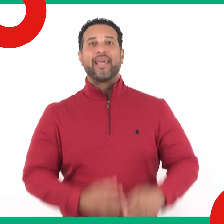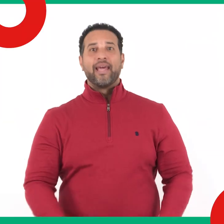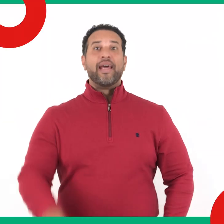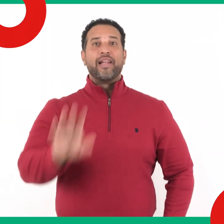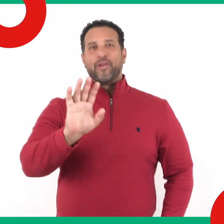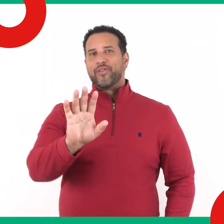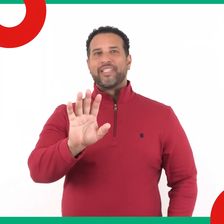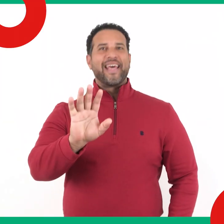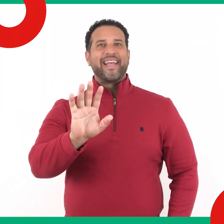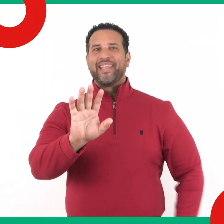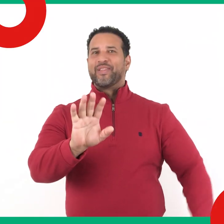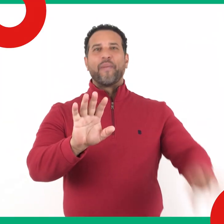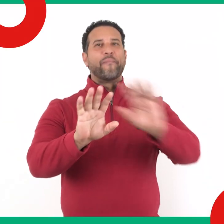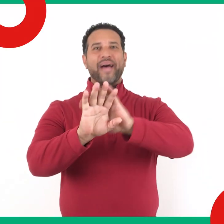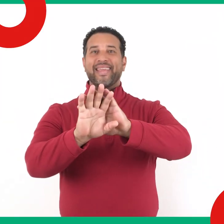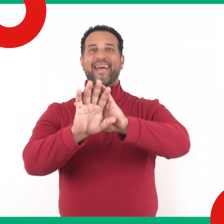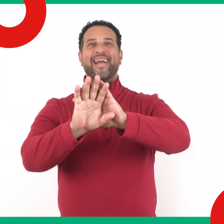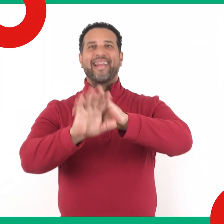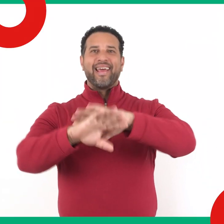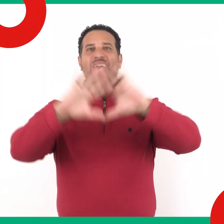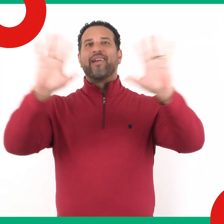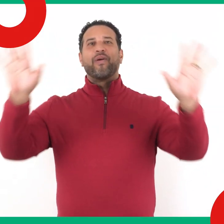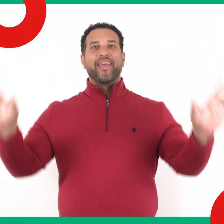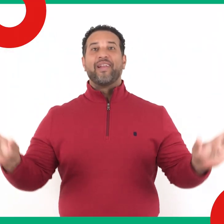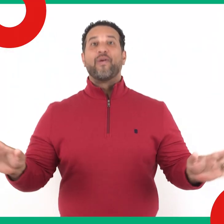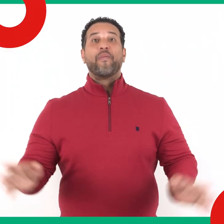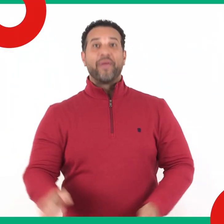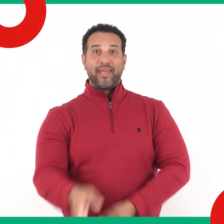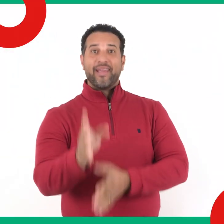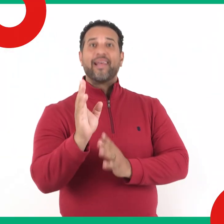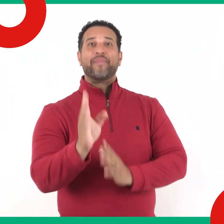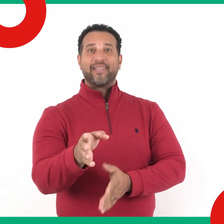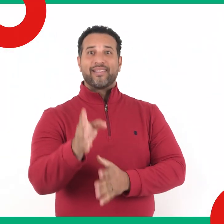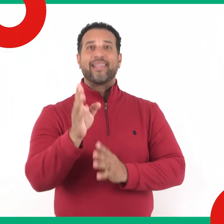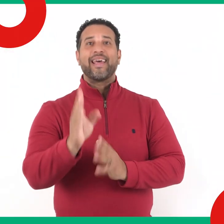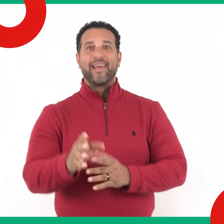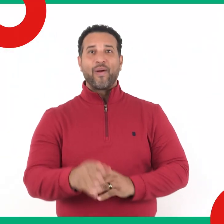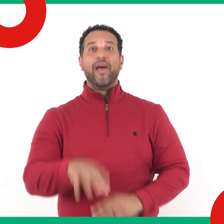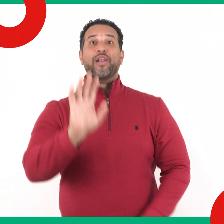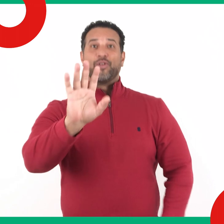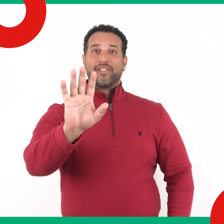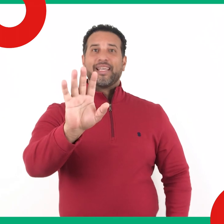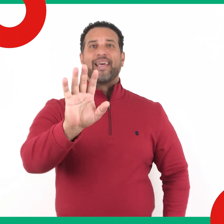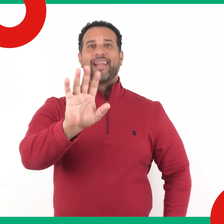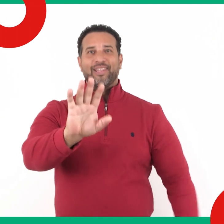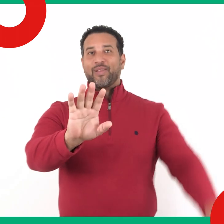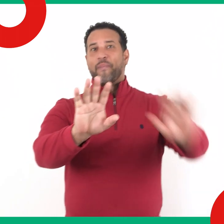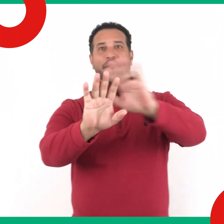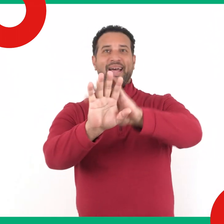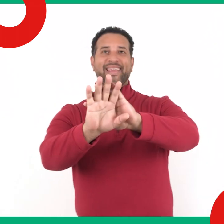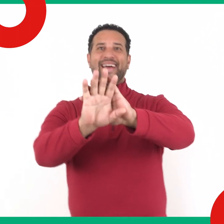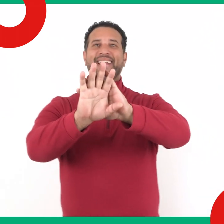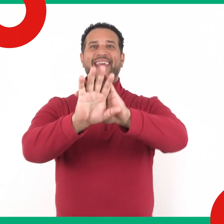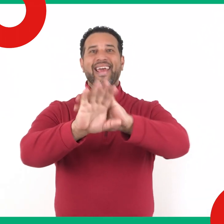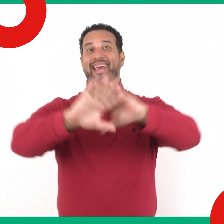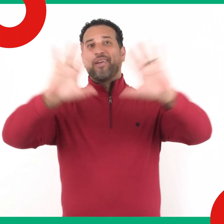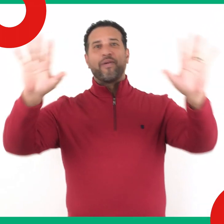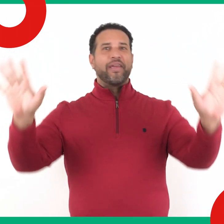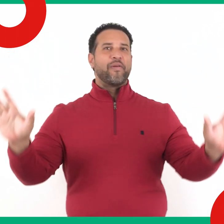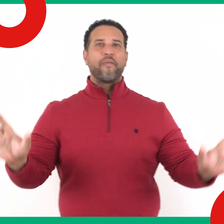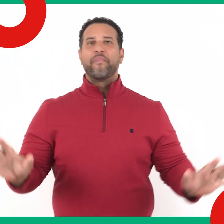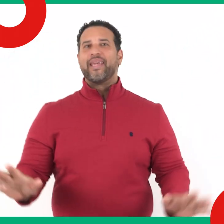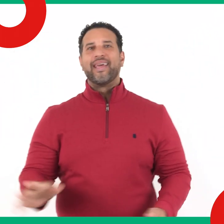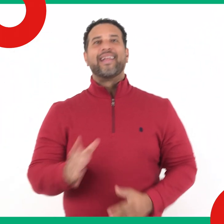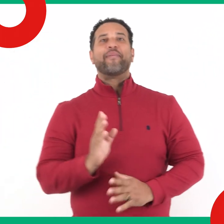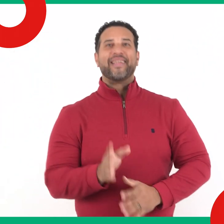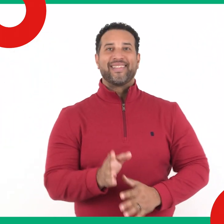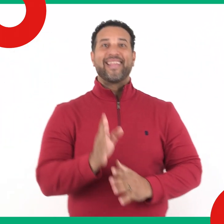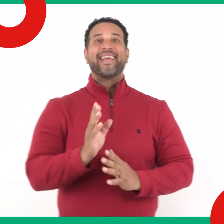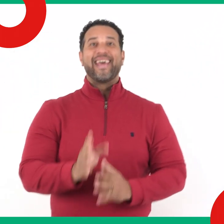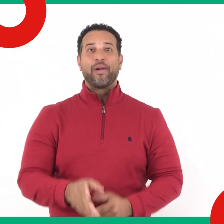El lucerito mañanero ilumina mi sendero.